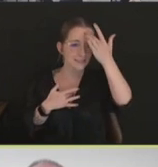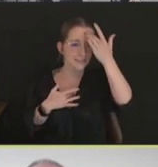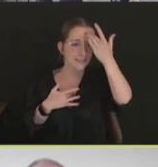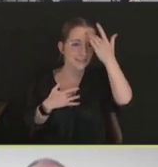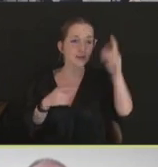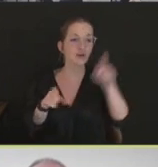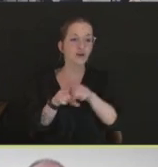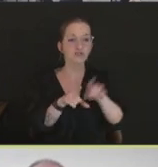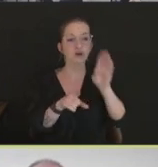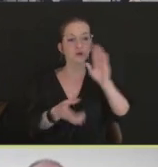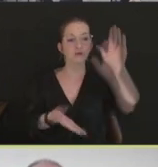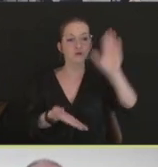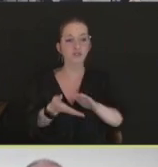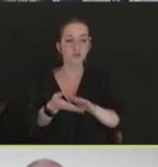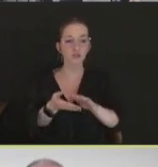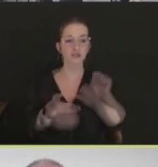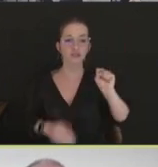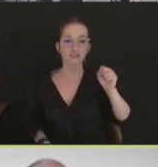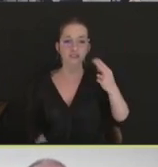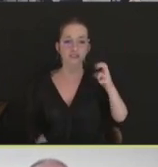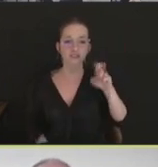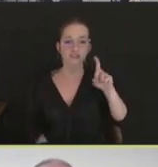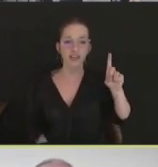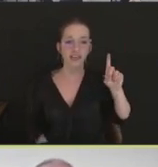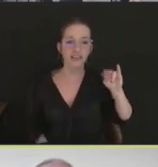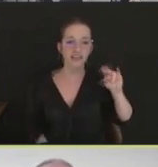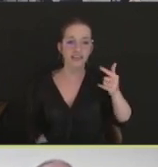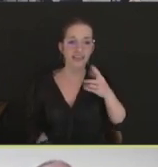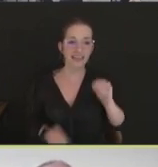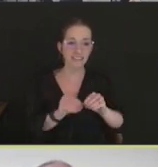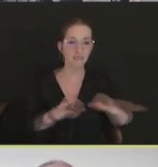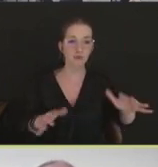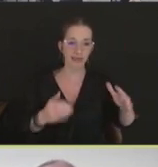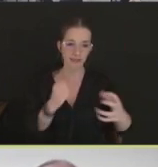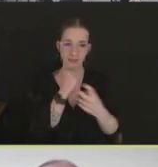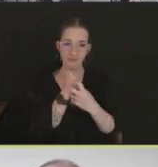the virus. So if the vaccine is efficacious, it should have those qualities to that.